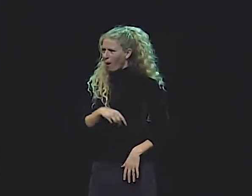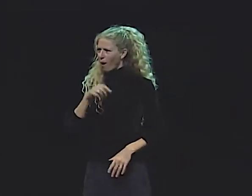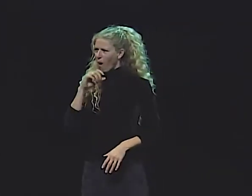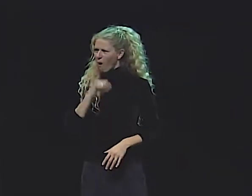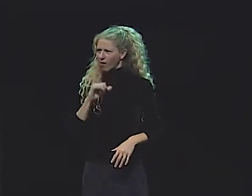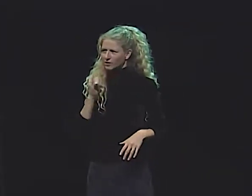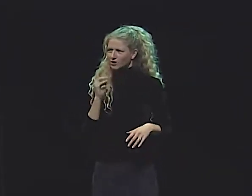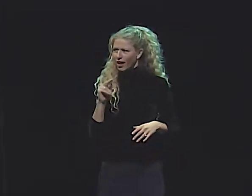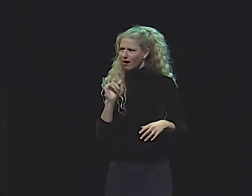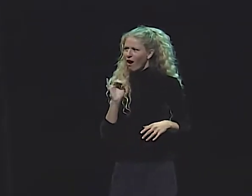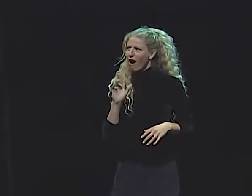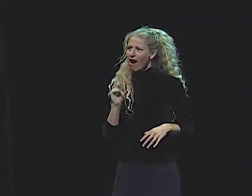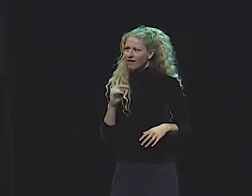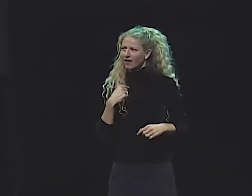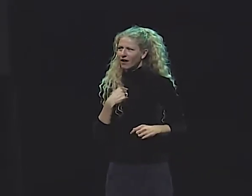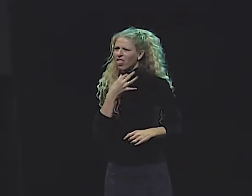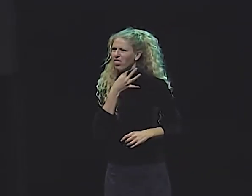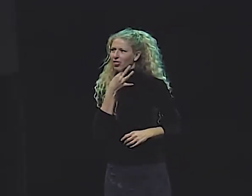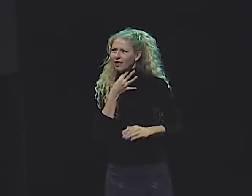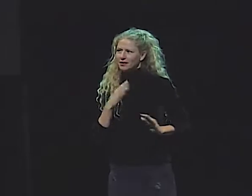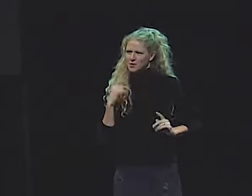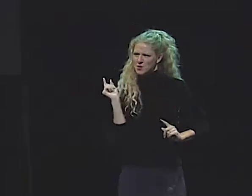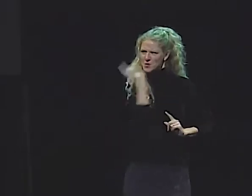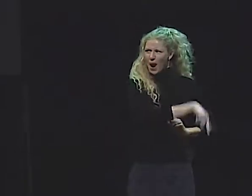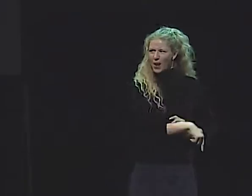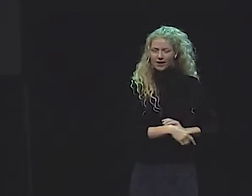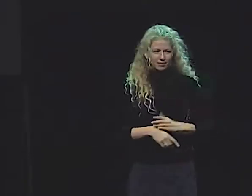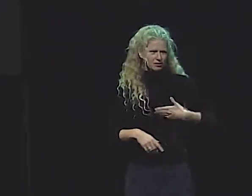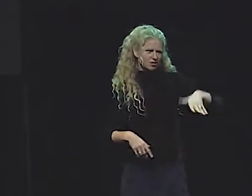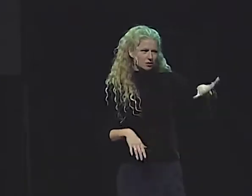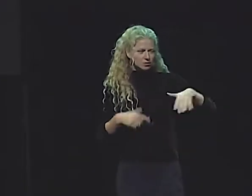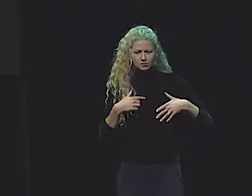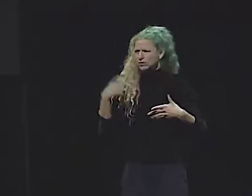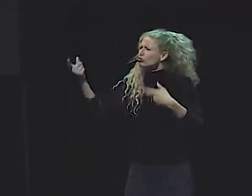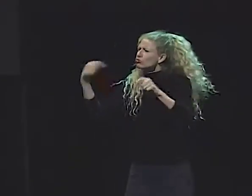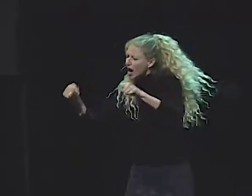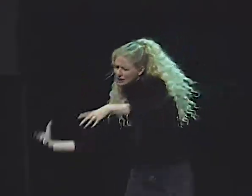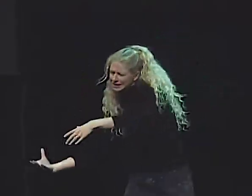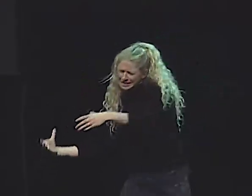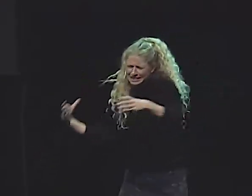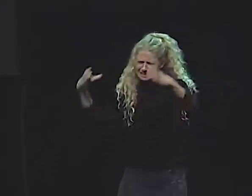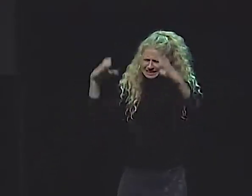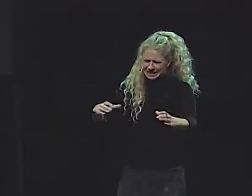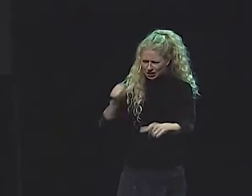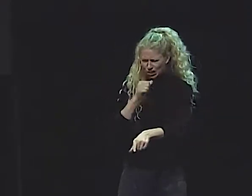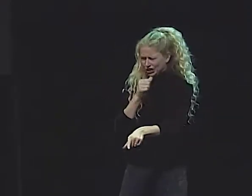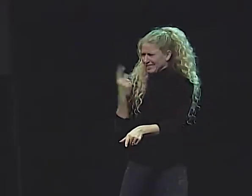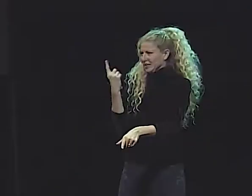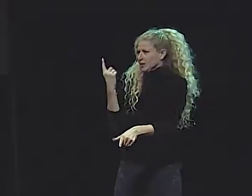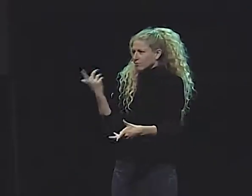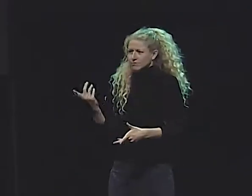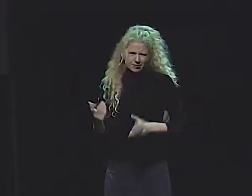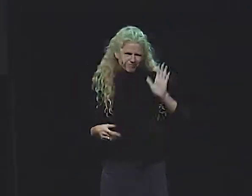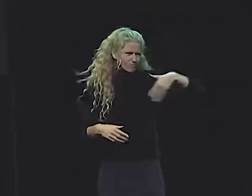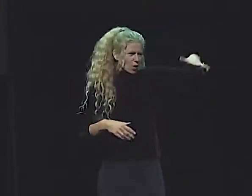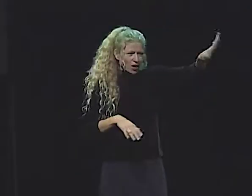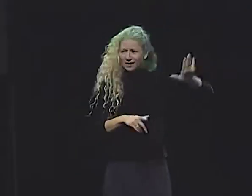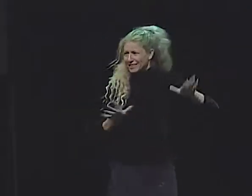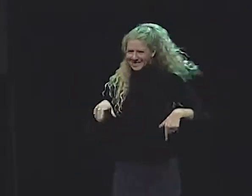THE ANGELS ASSENTED, AND GOD LEFT THEM TO THEIR OWN DEVICES. ONE OF THEM SAID, "AN OLD JUNKYARD? SIGN ME UP.